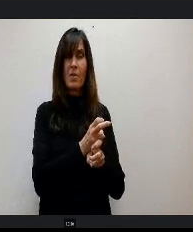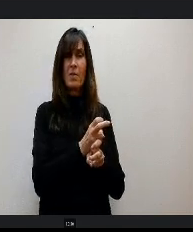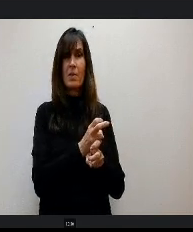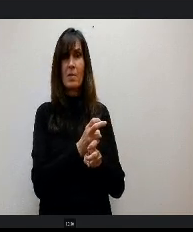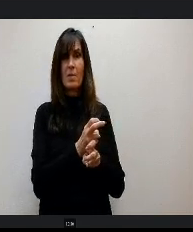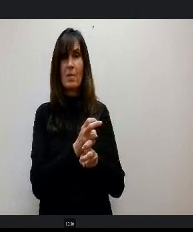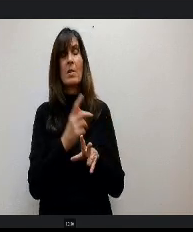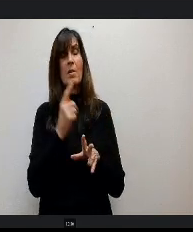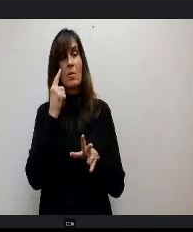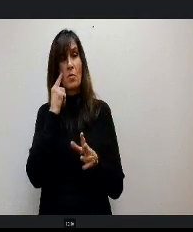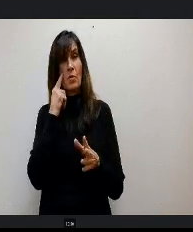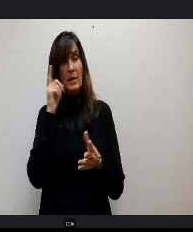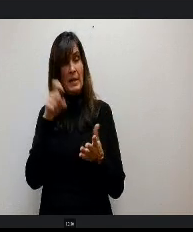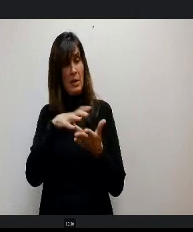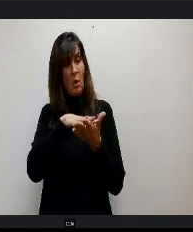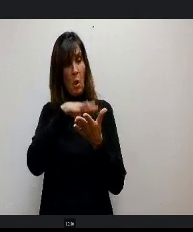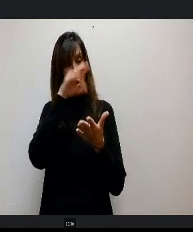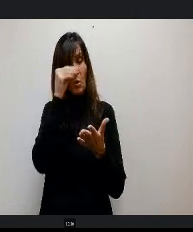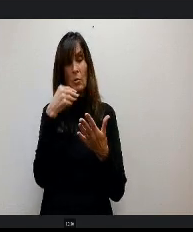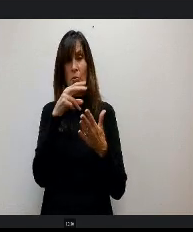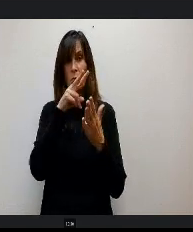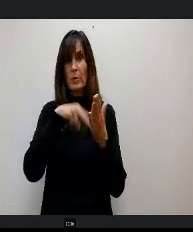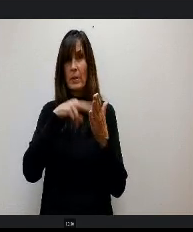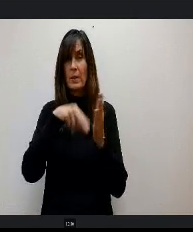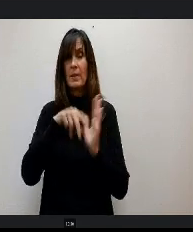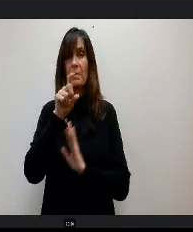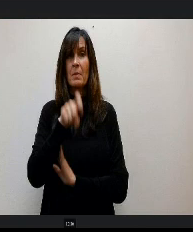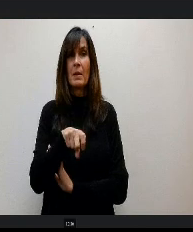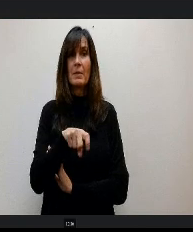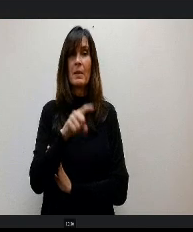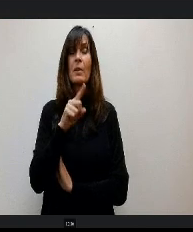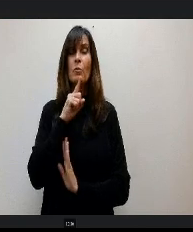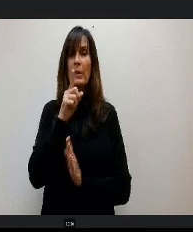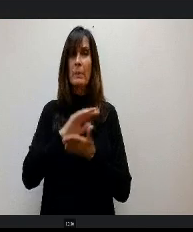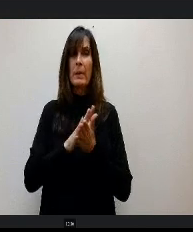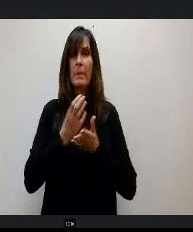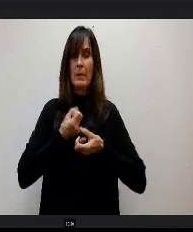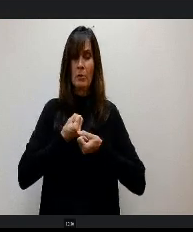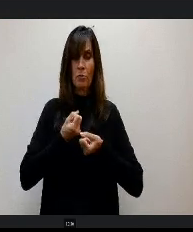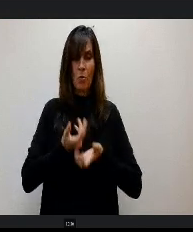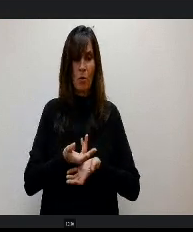to read at a stronger level. And it's exhausting to watch to watch